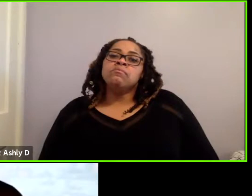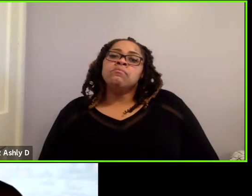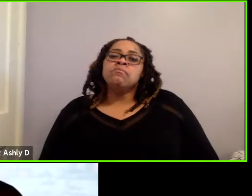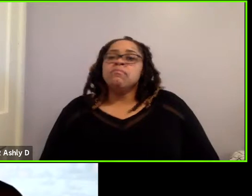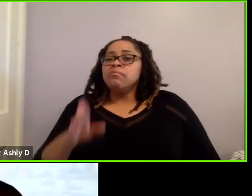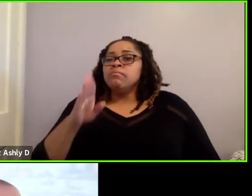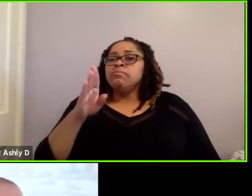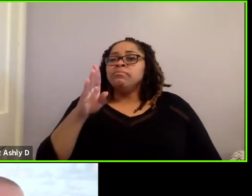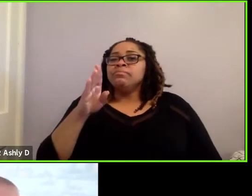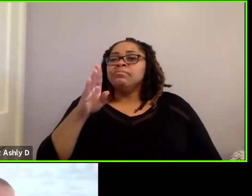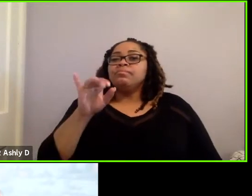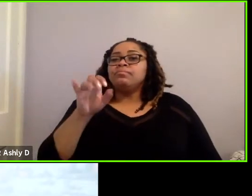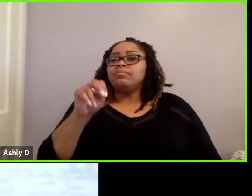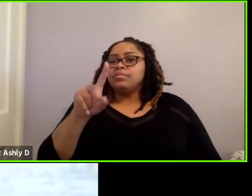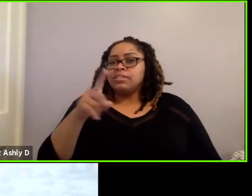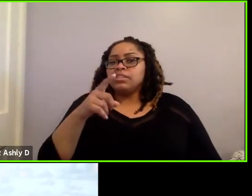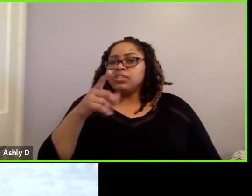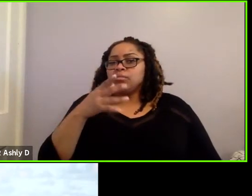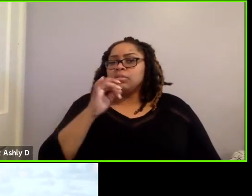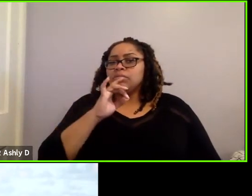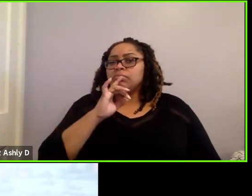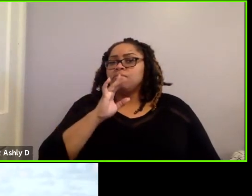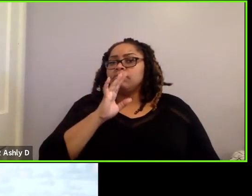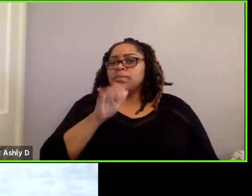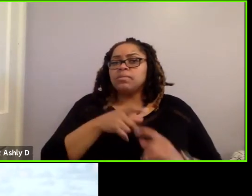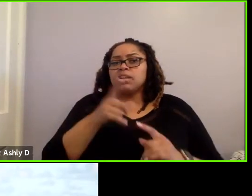you have an audible option as well as cell phone option?